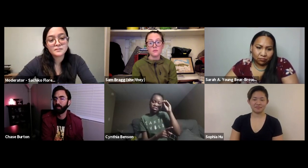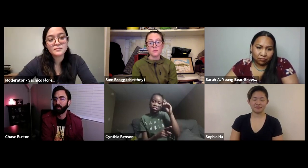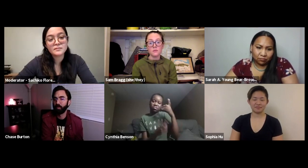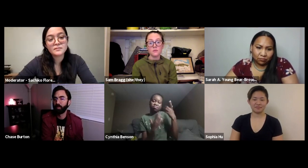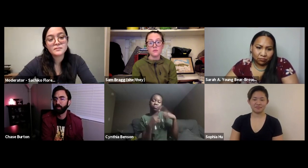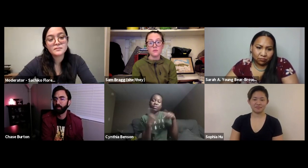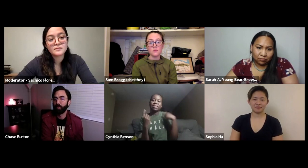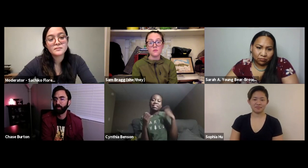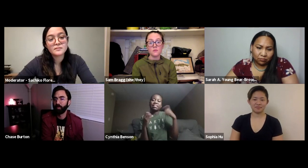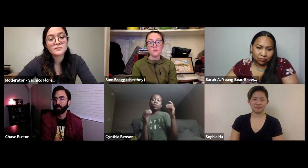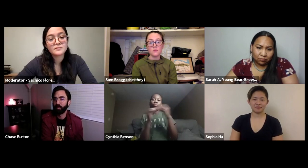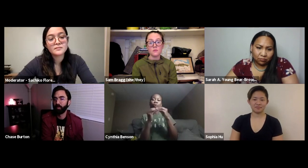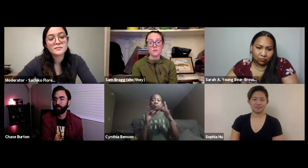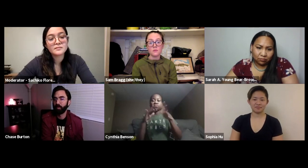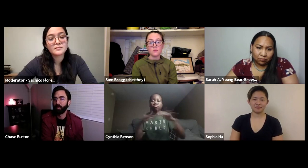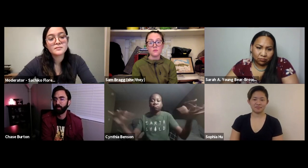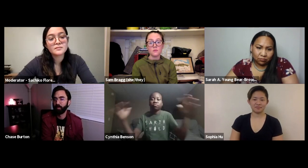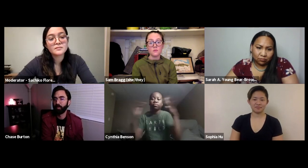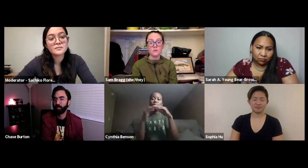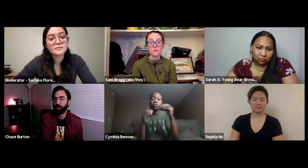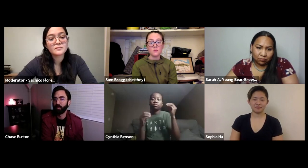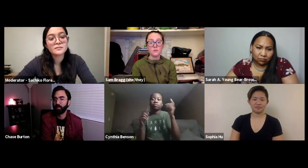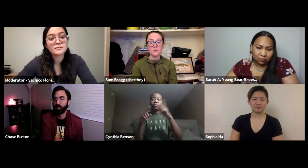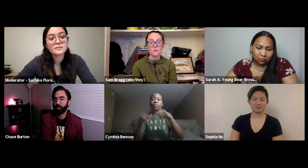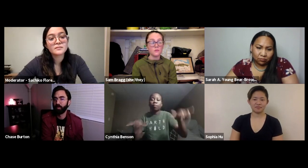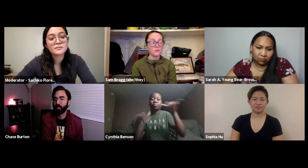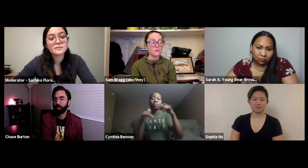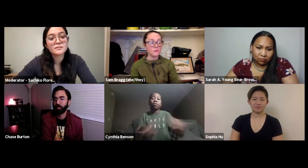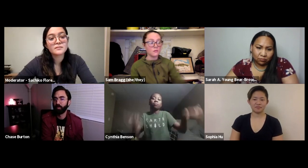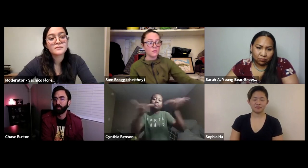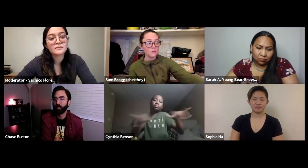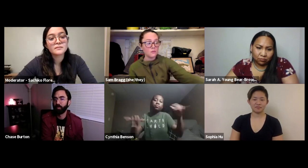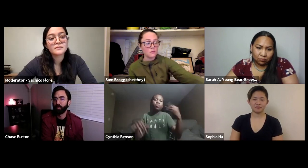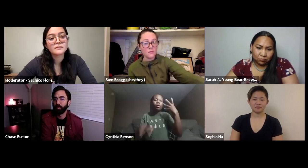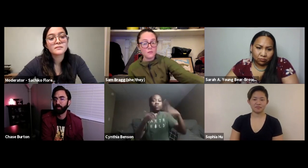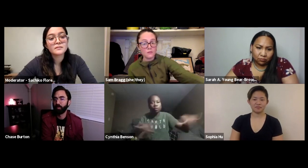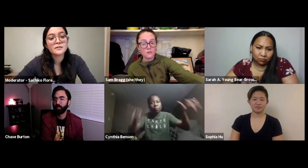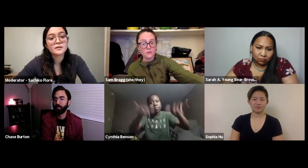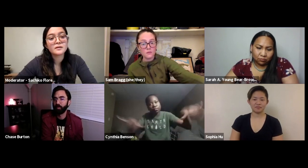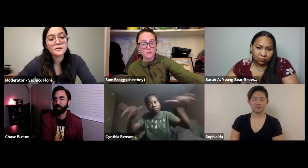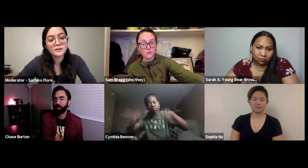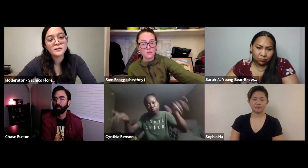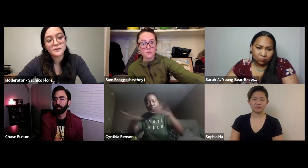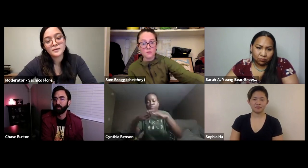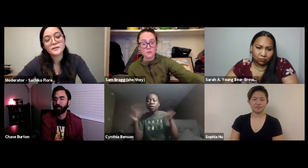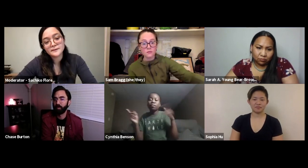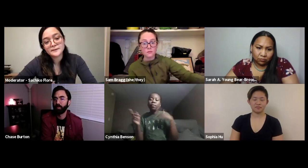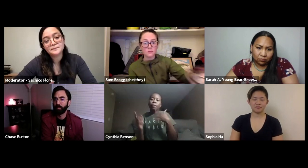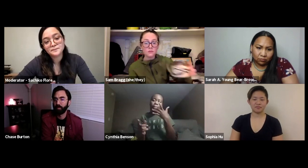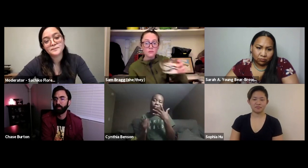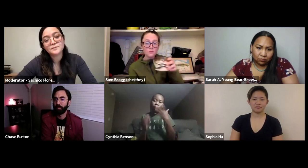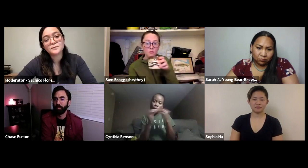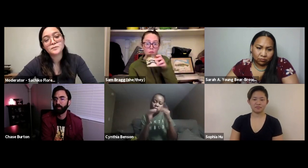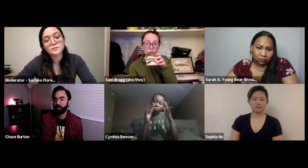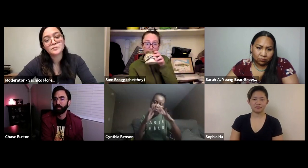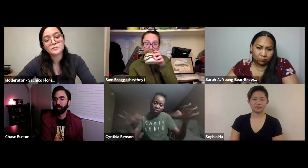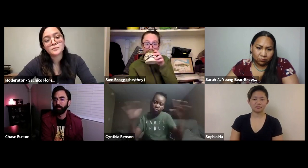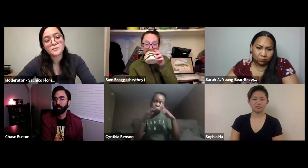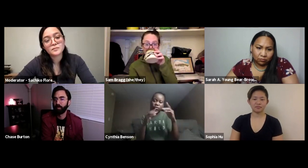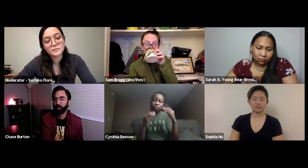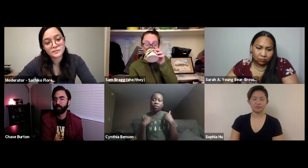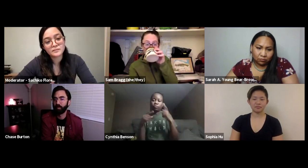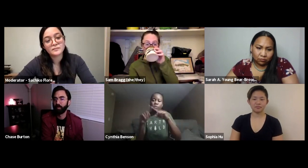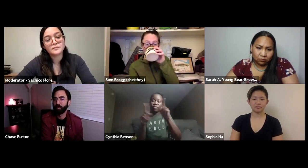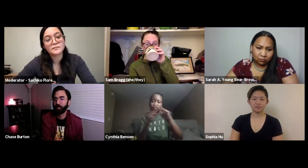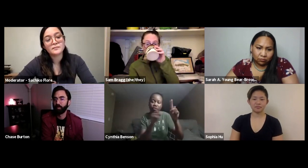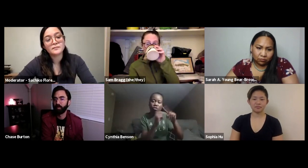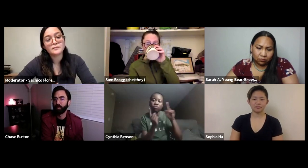own opinions but we need more diversity. We keep seeing the same old white male out there